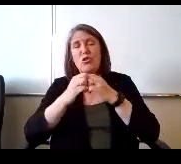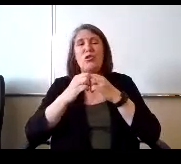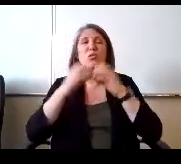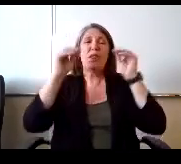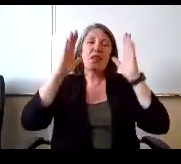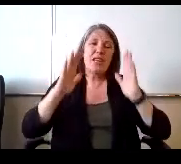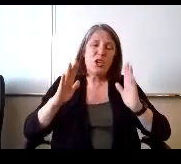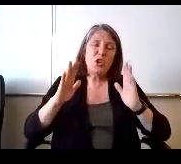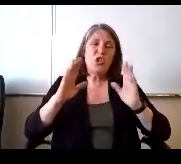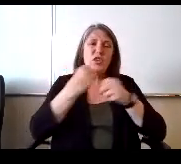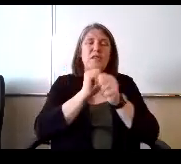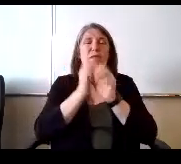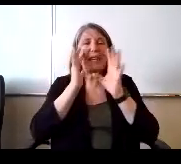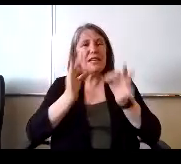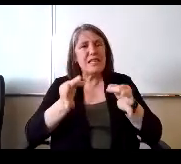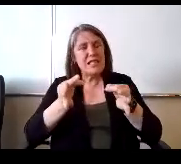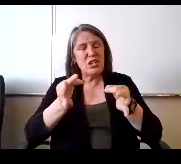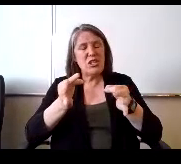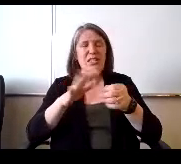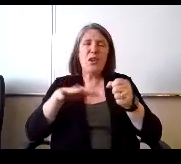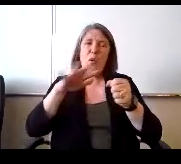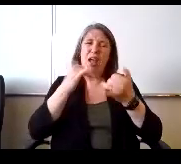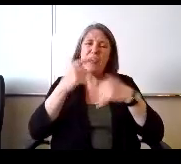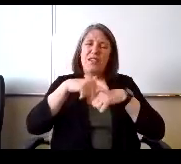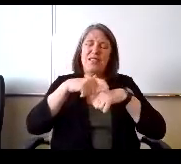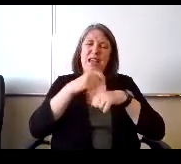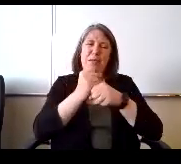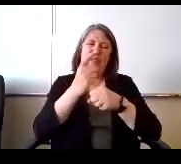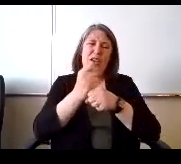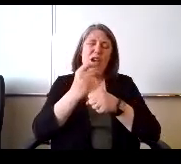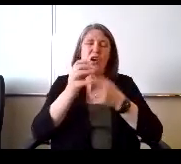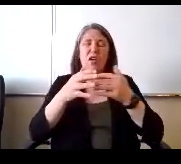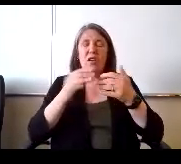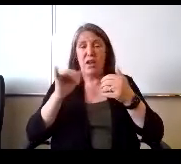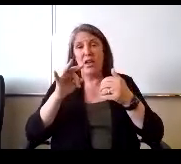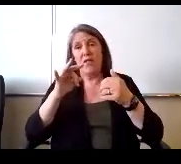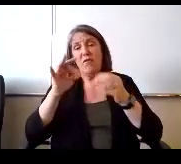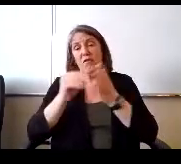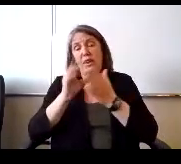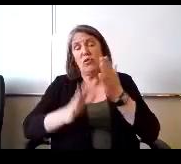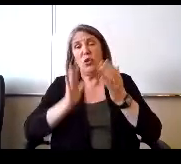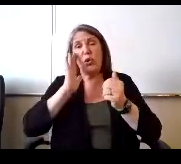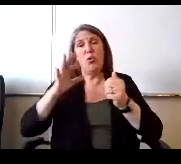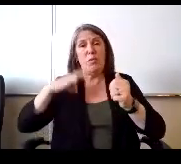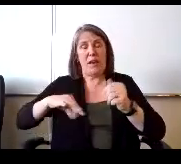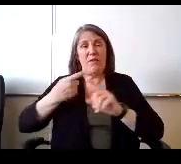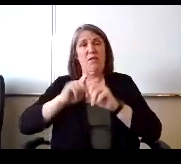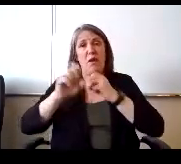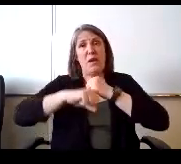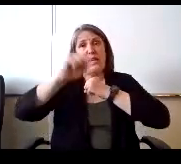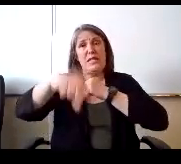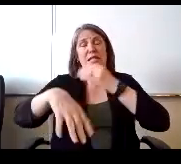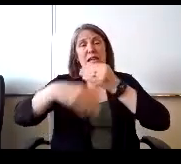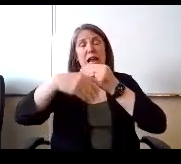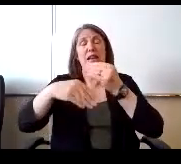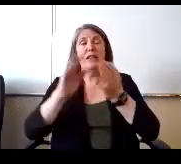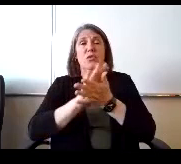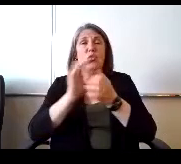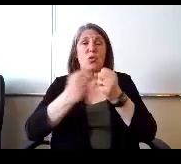decisions right around this time of year. Whether a student would benefit for extended school year. So that is not anything new.